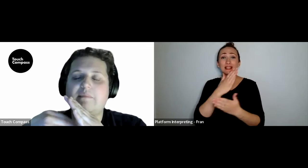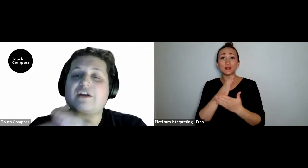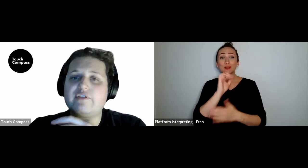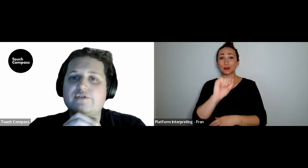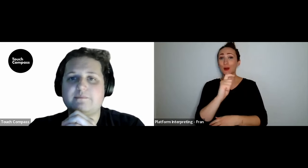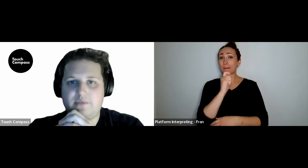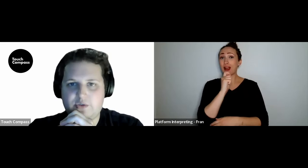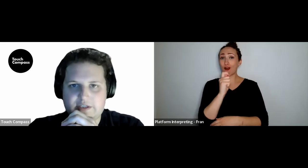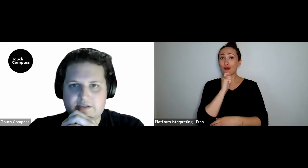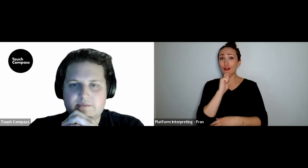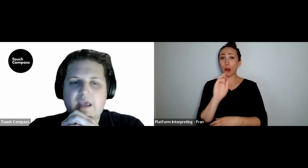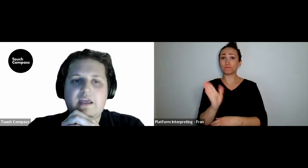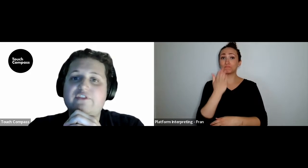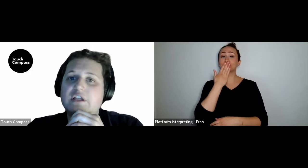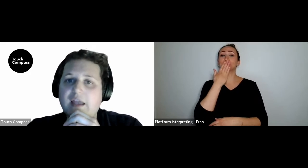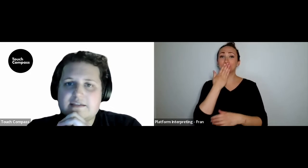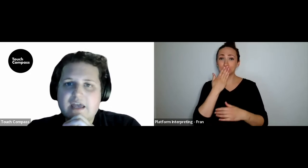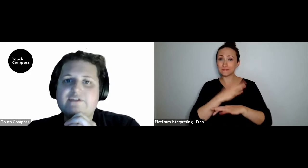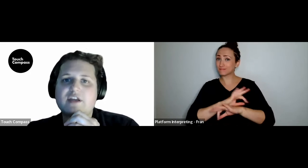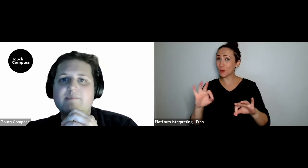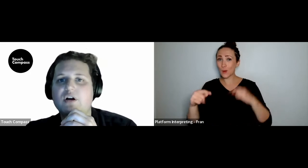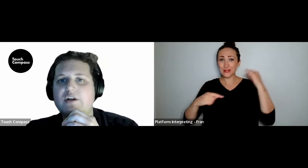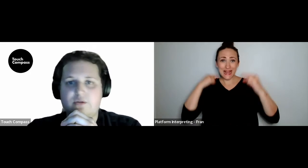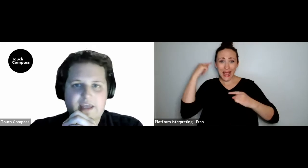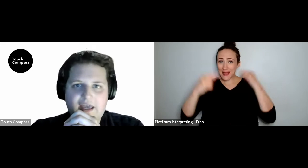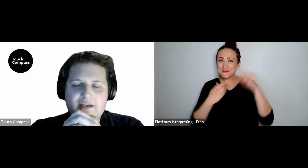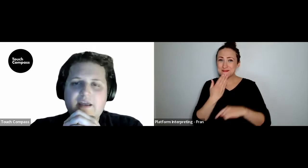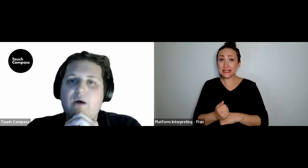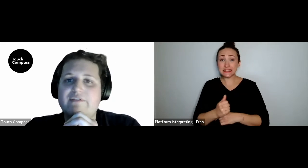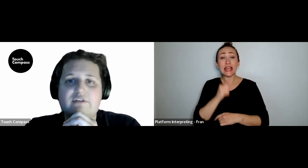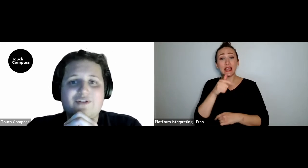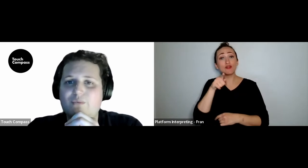microphones muted if you'd like to have your camera on you can however if you don't